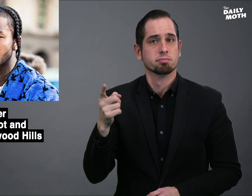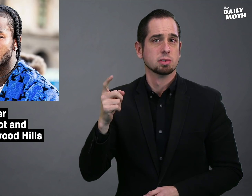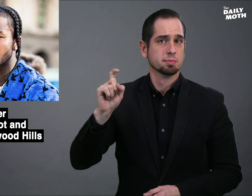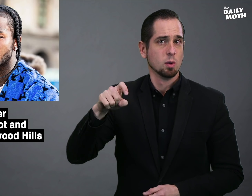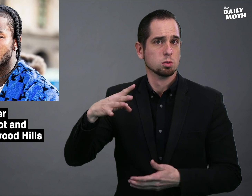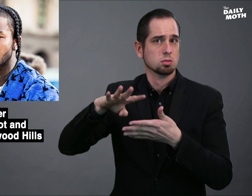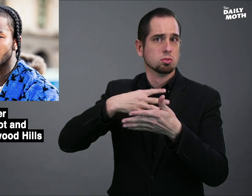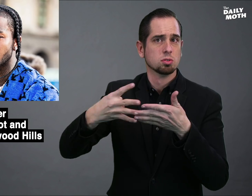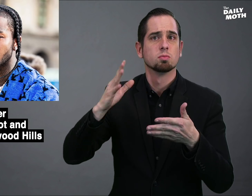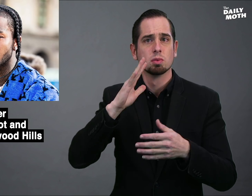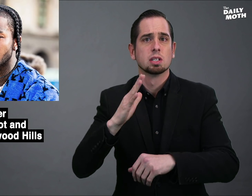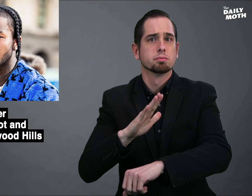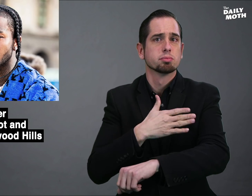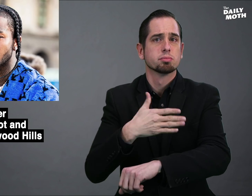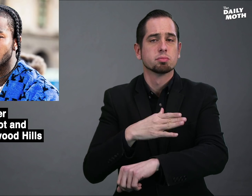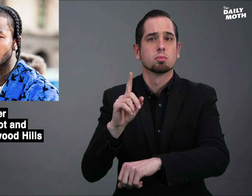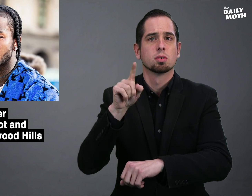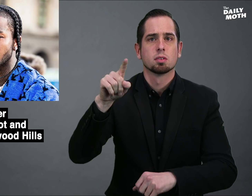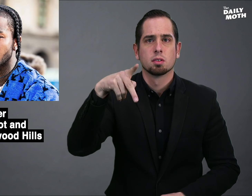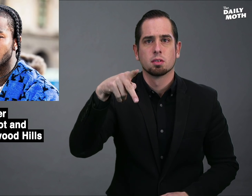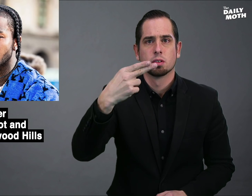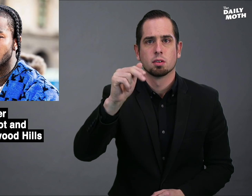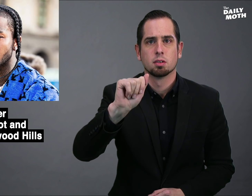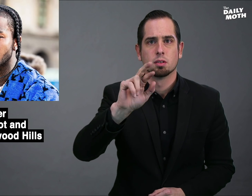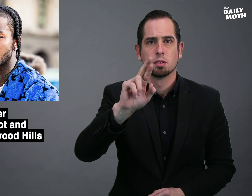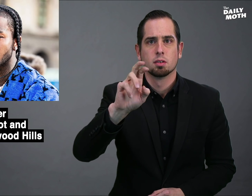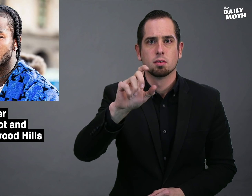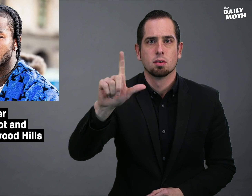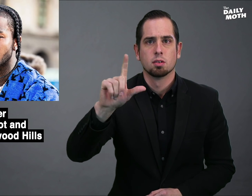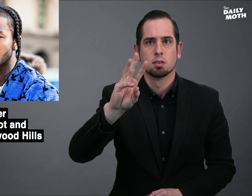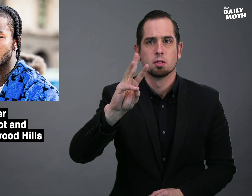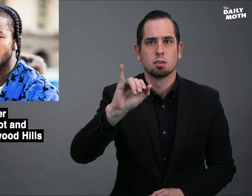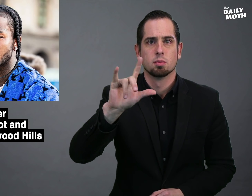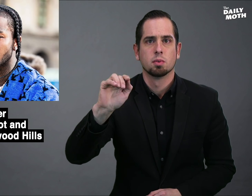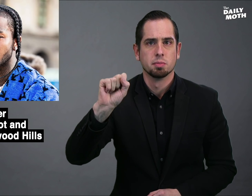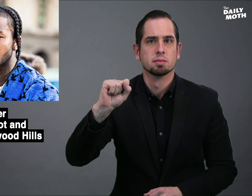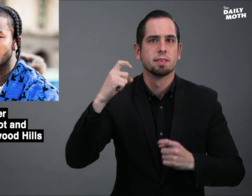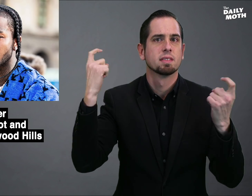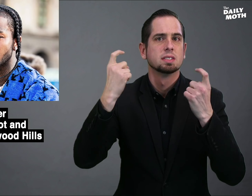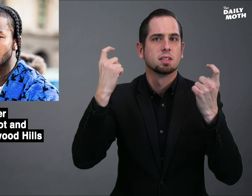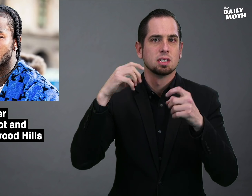He was scheduled to perform at a Pharrell Williams festival